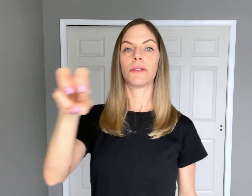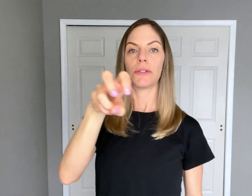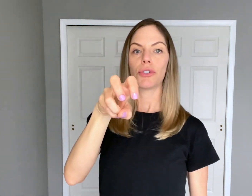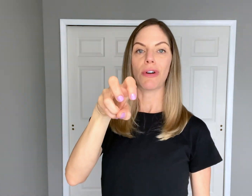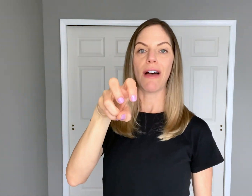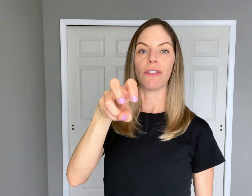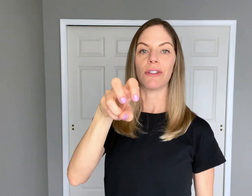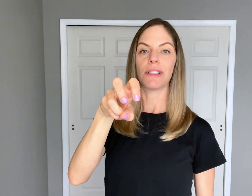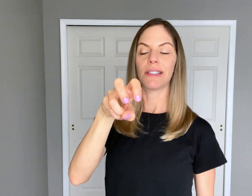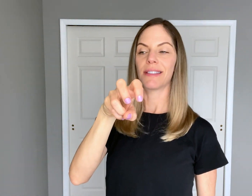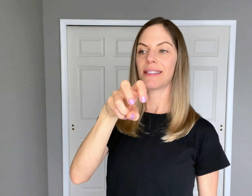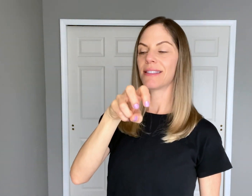"Travel"